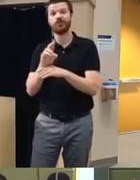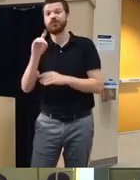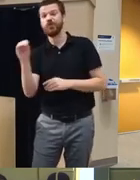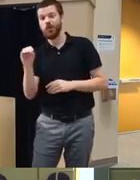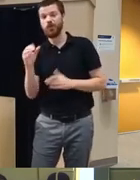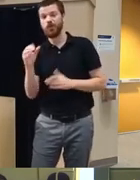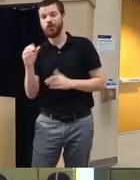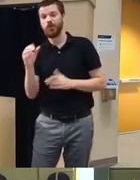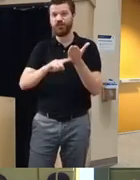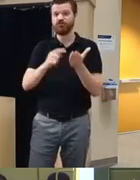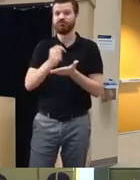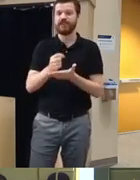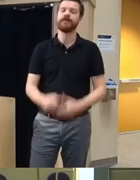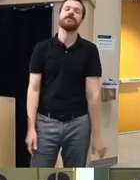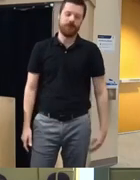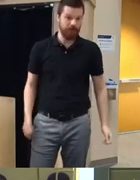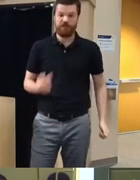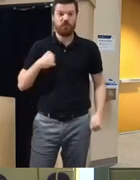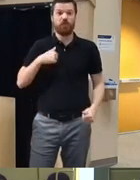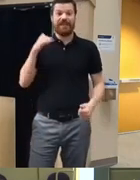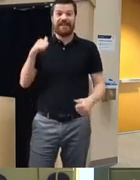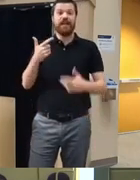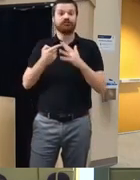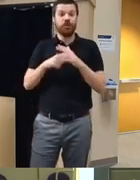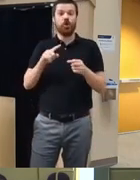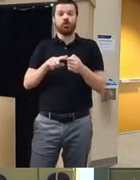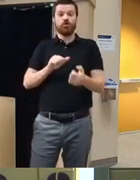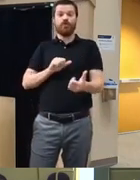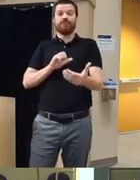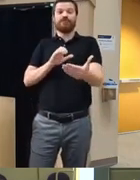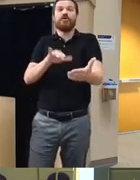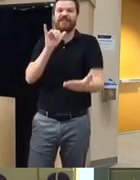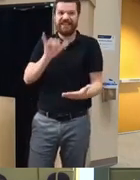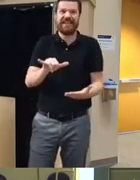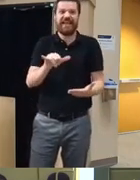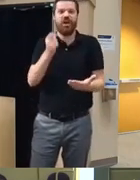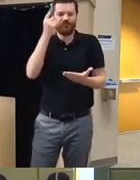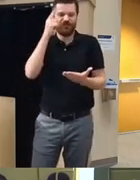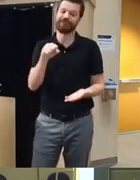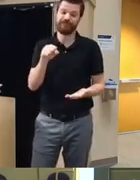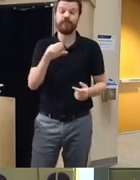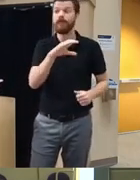to treat we're just at the Forefront of that now understanding it um but there is actually